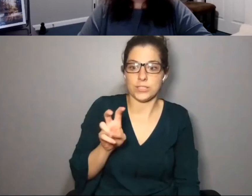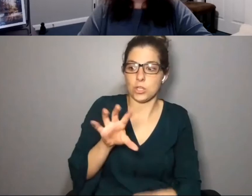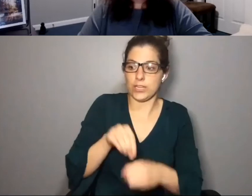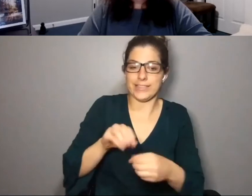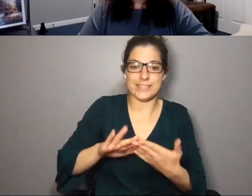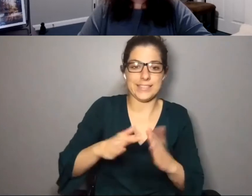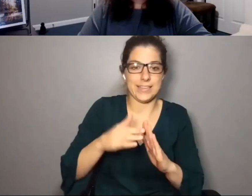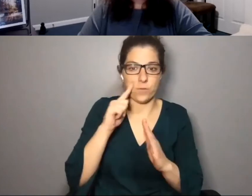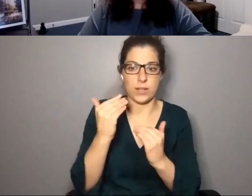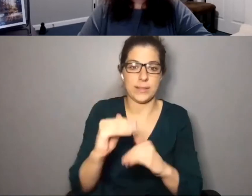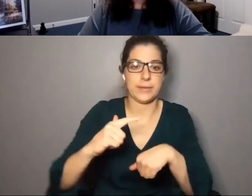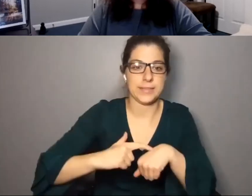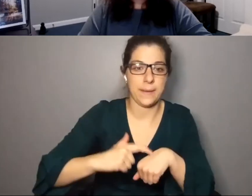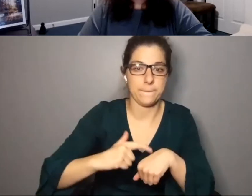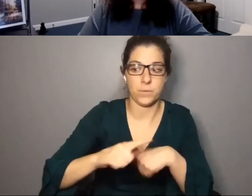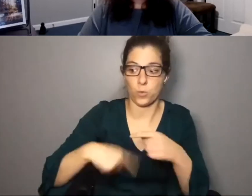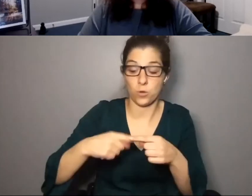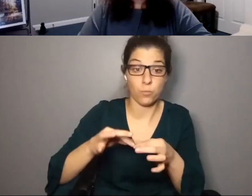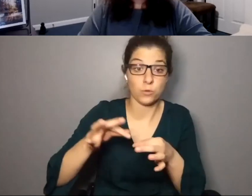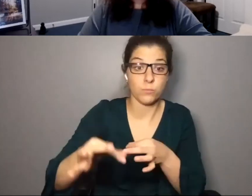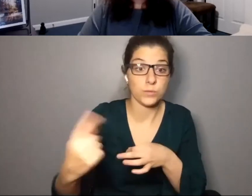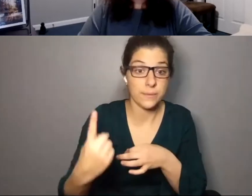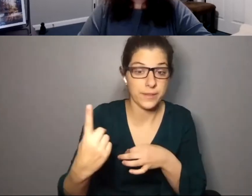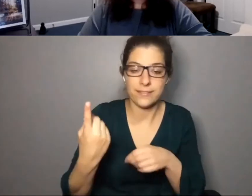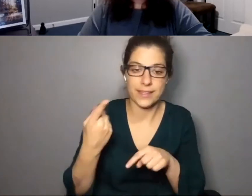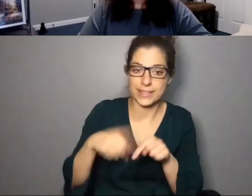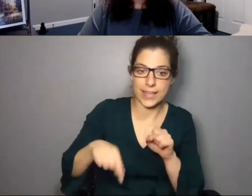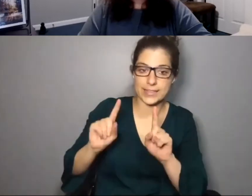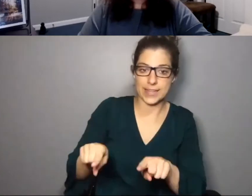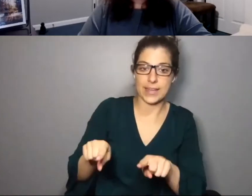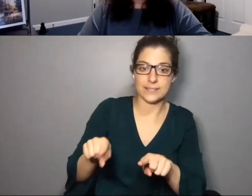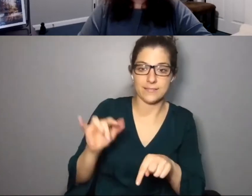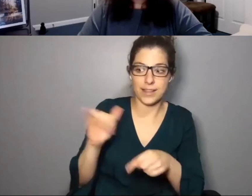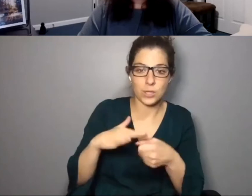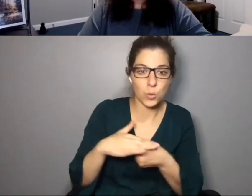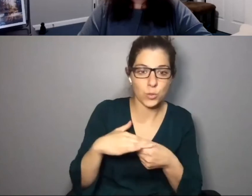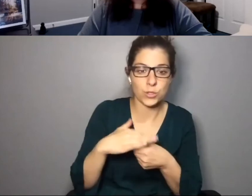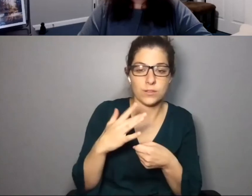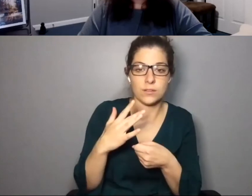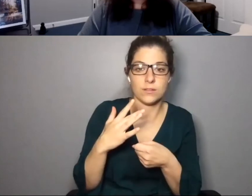tourists that are in the city for a limited amount of time, and when you postpone something they are not able to attend, like